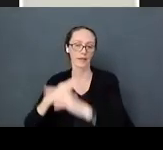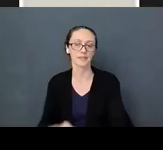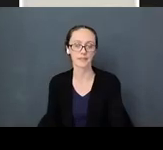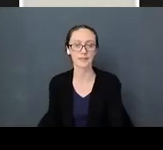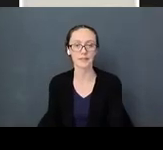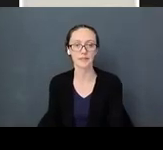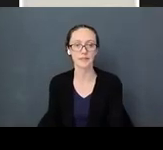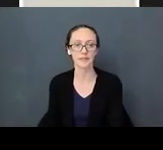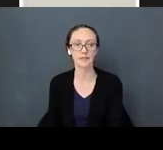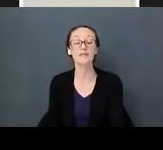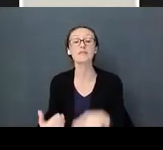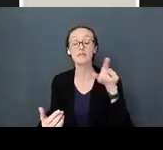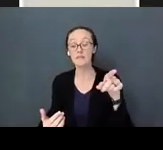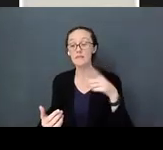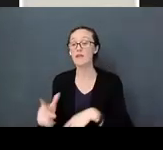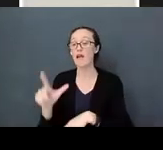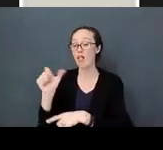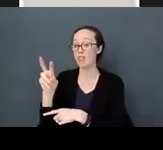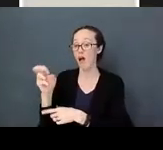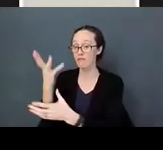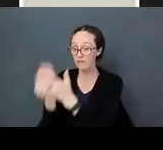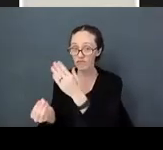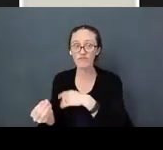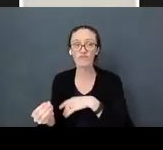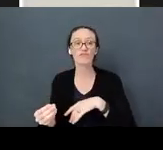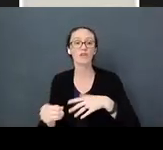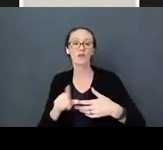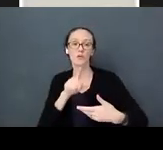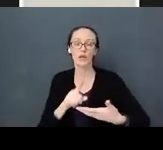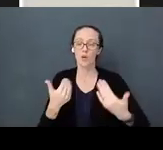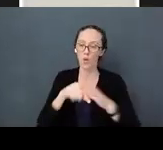The lack of love, the lack of enriching meaningful experiences,